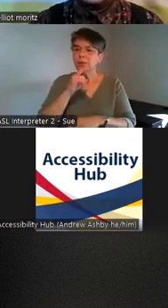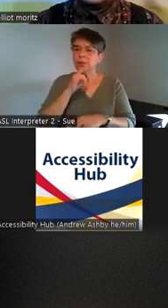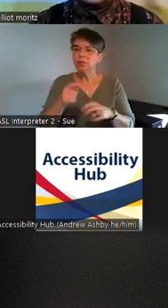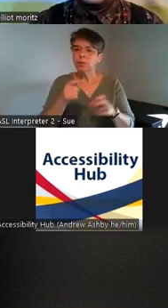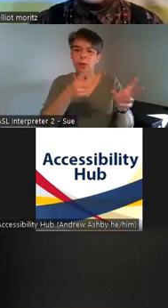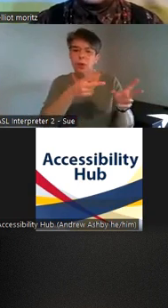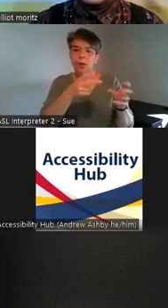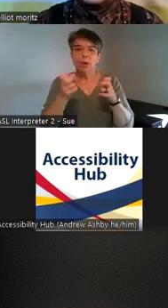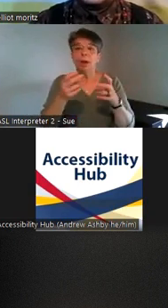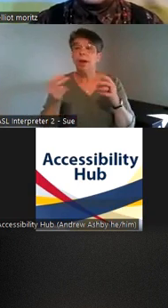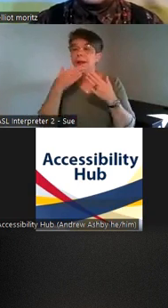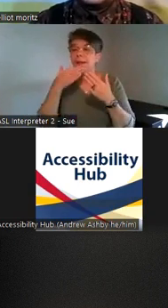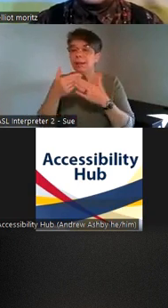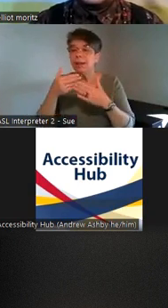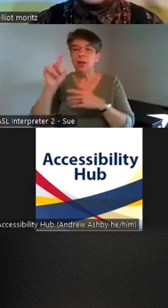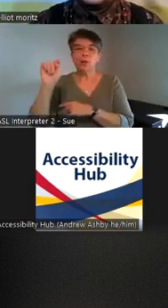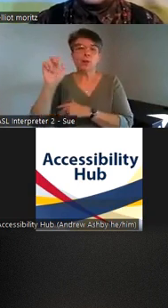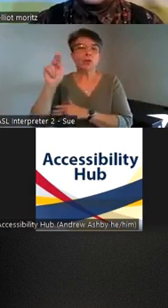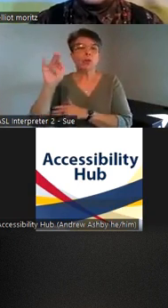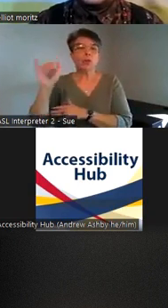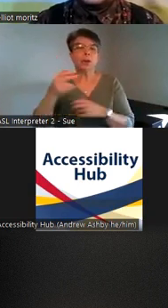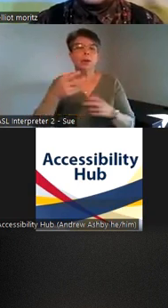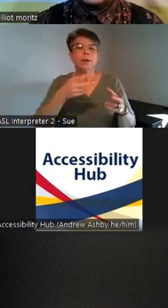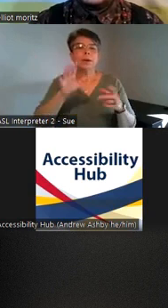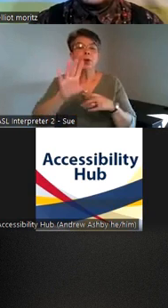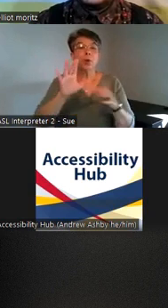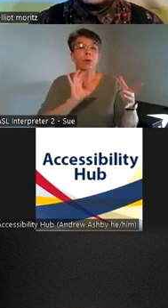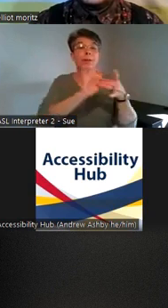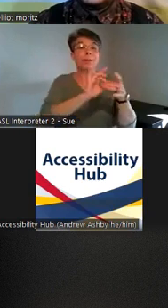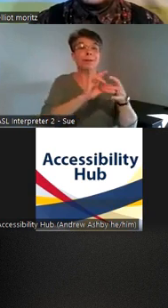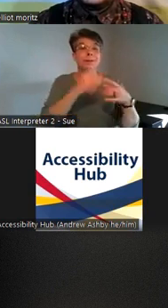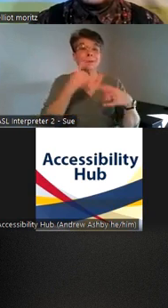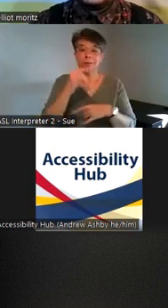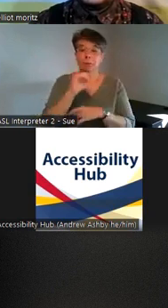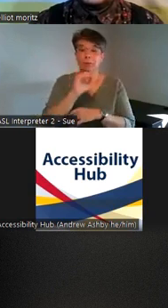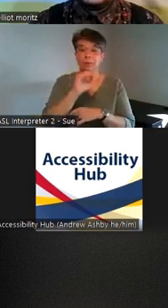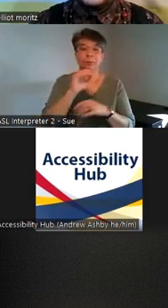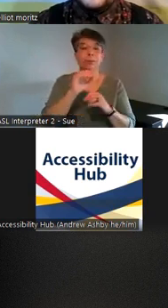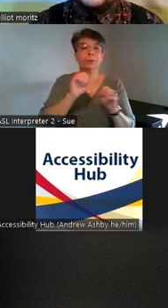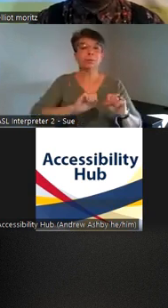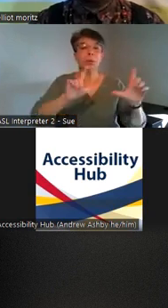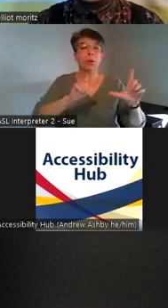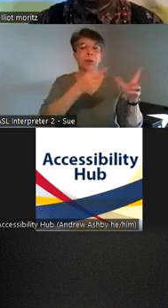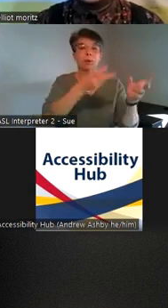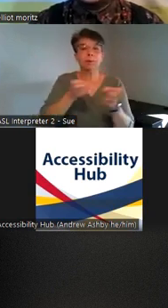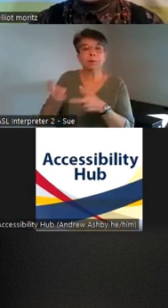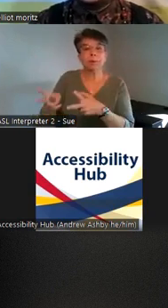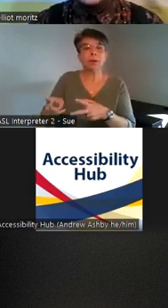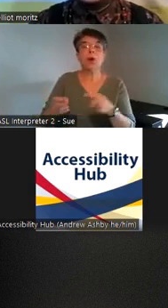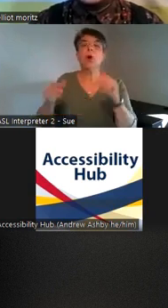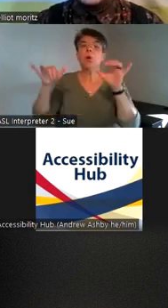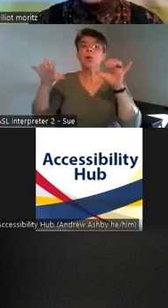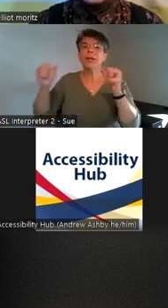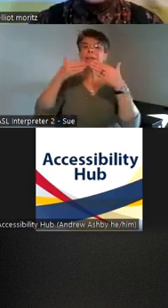thank you Tony uh put the uh URL to your blog in this chat as well yes thank you so much um I